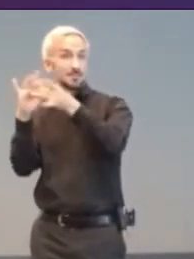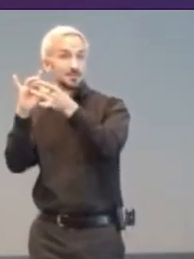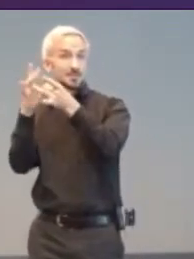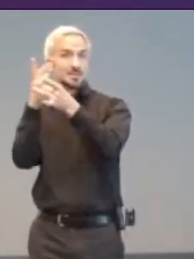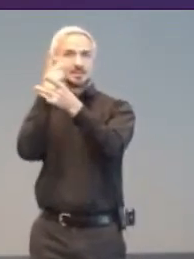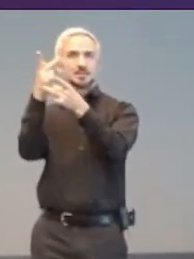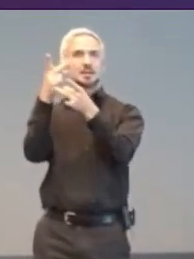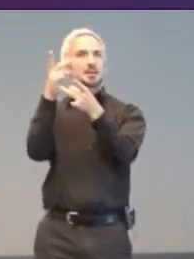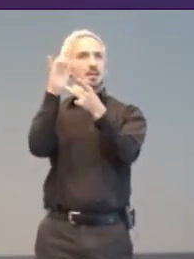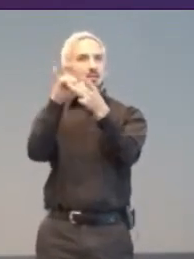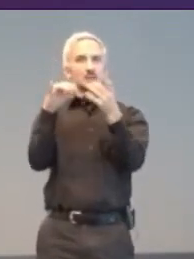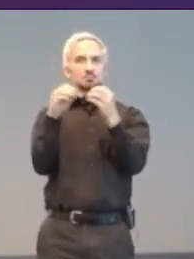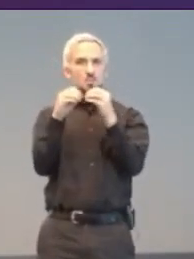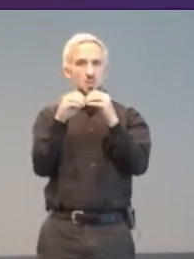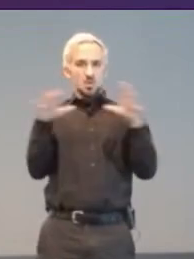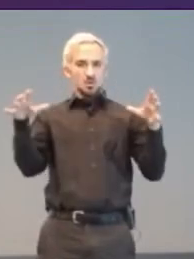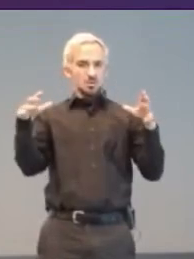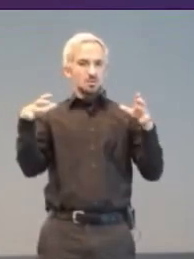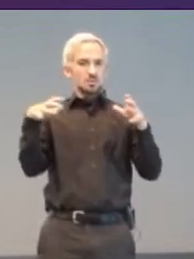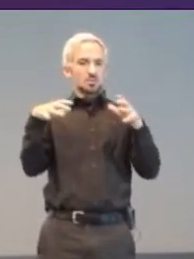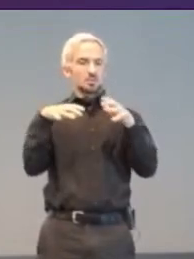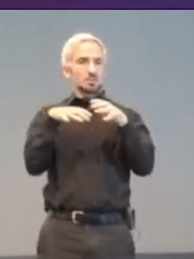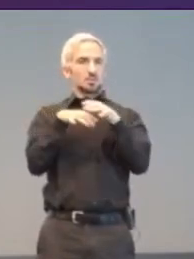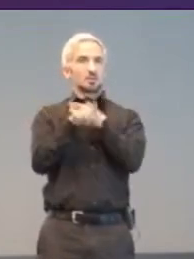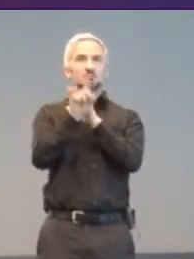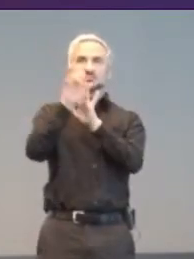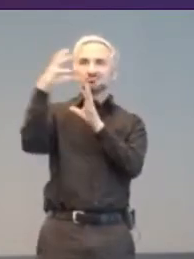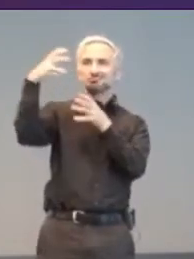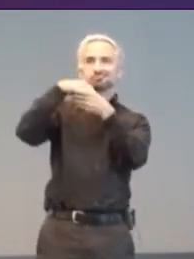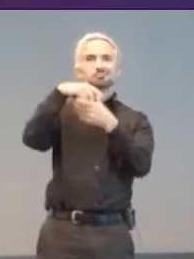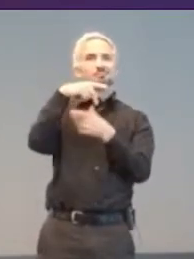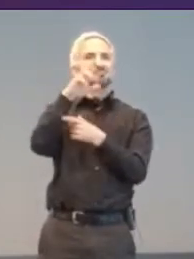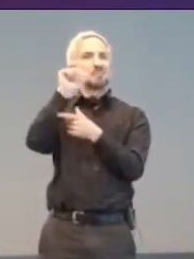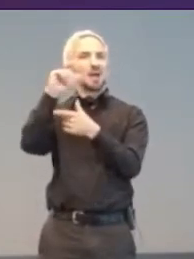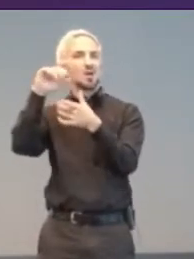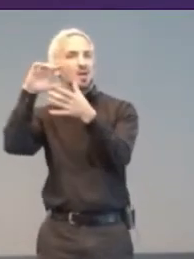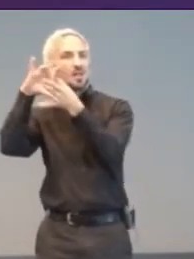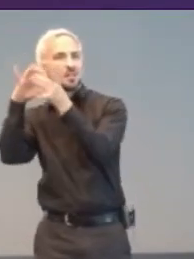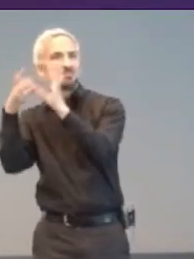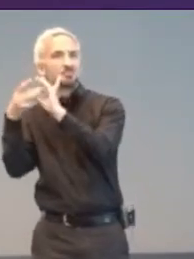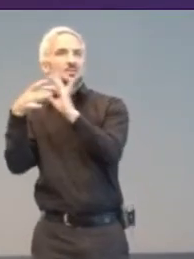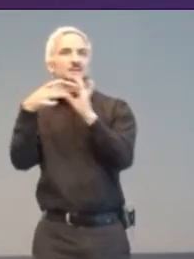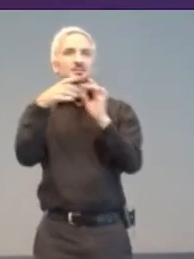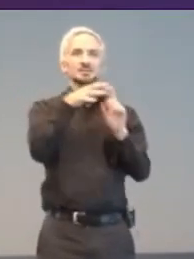one world Olympics encompassing the Paralympics, Special Olympics and eSports, all in one.